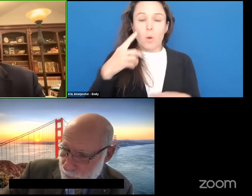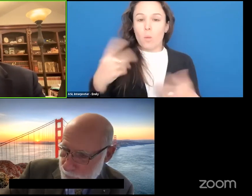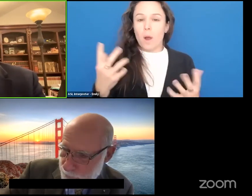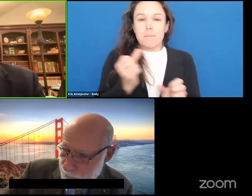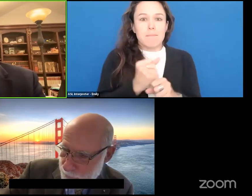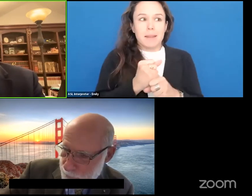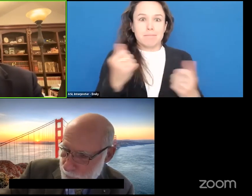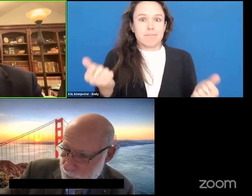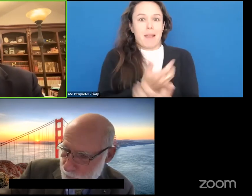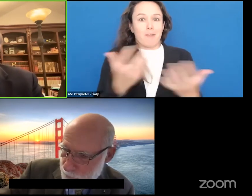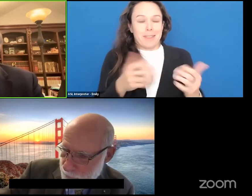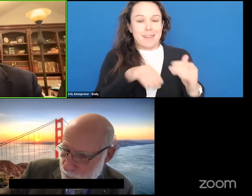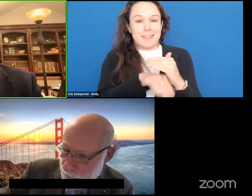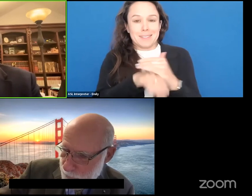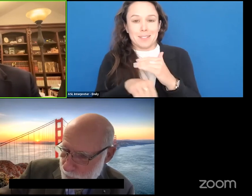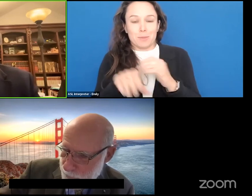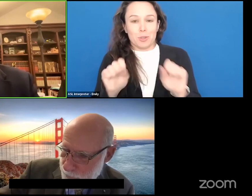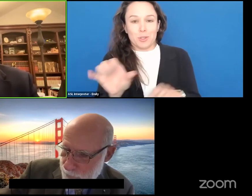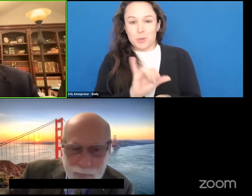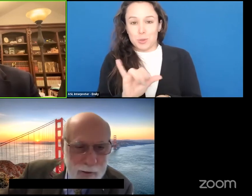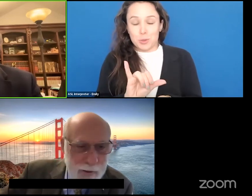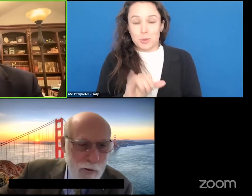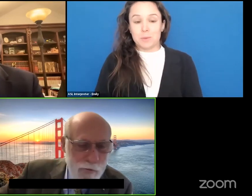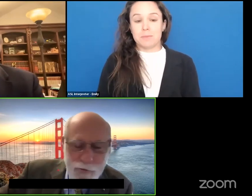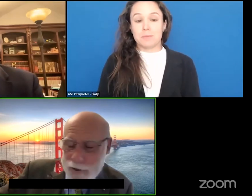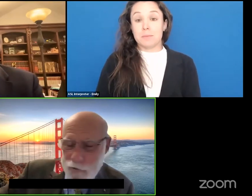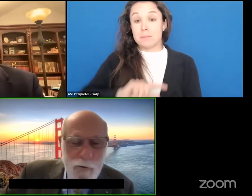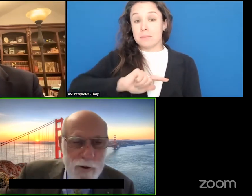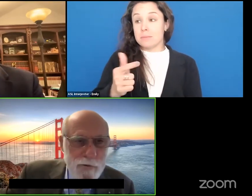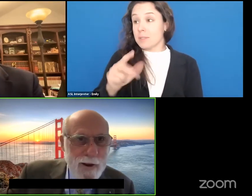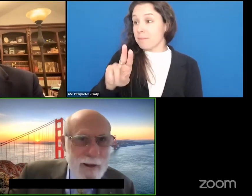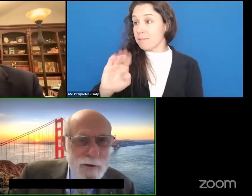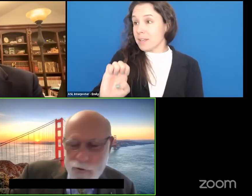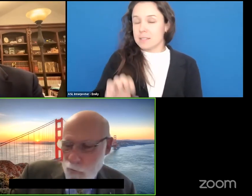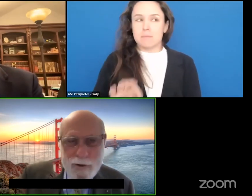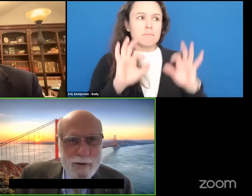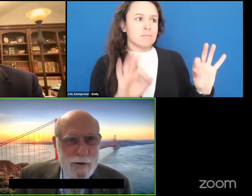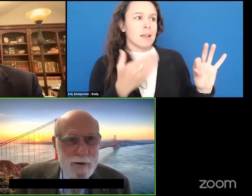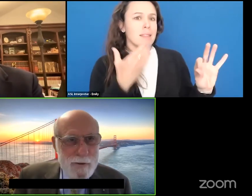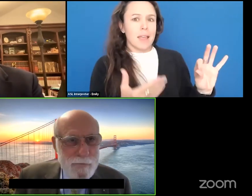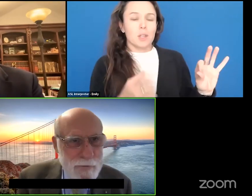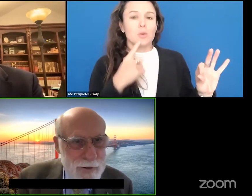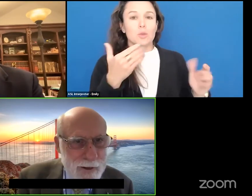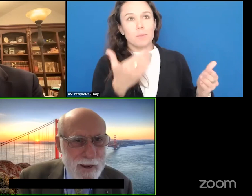accessible as well. Now Vint. Well thank you so much Gregg and good morning, good afternoon, good evening.